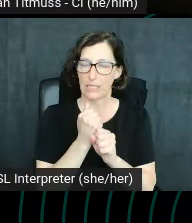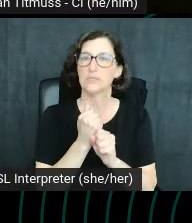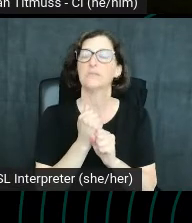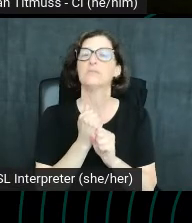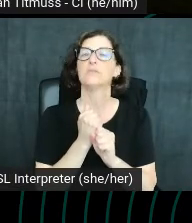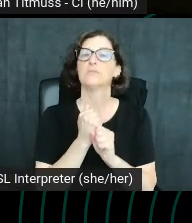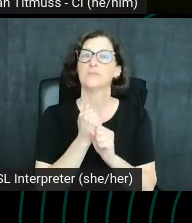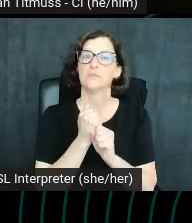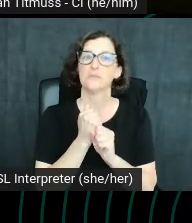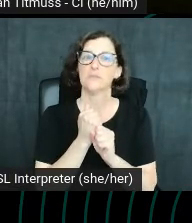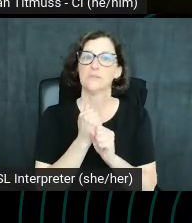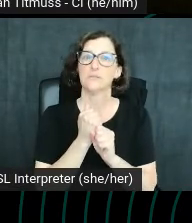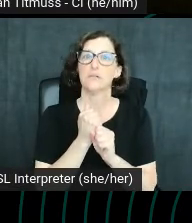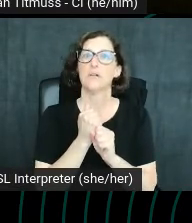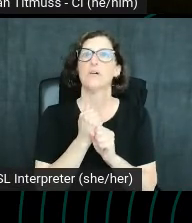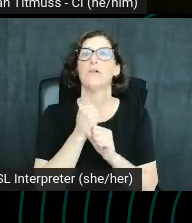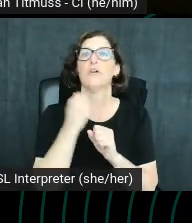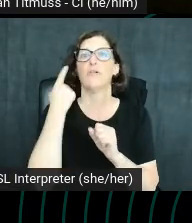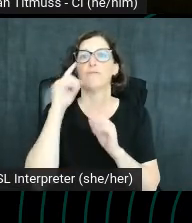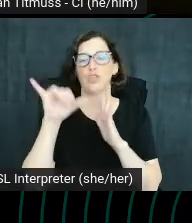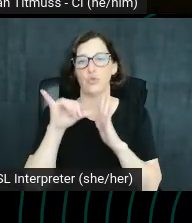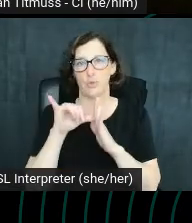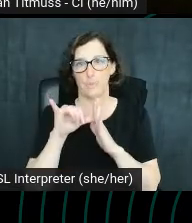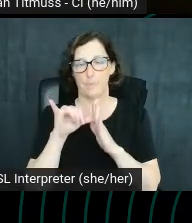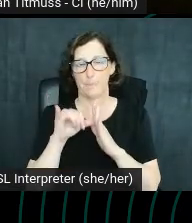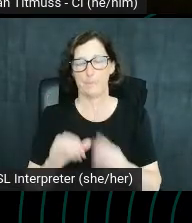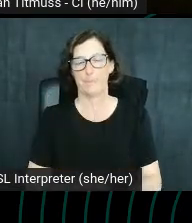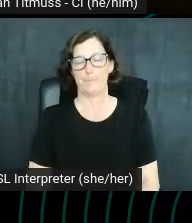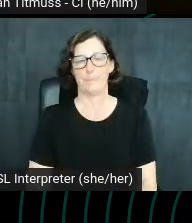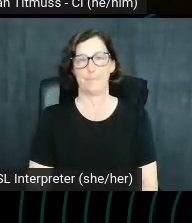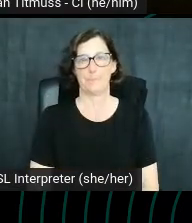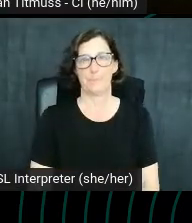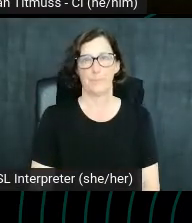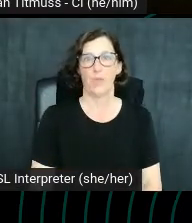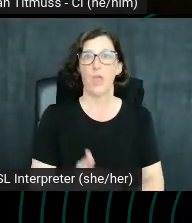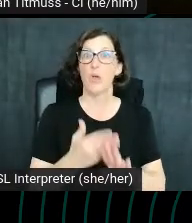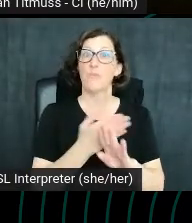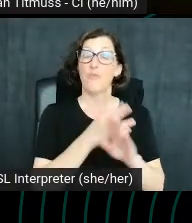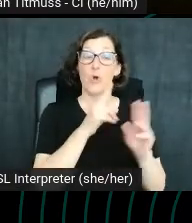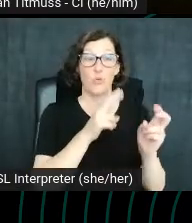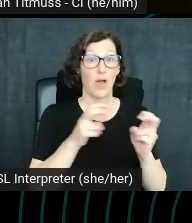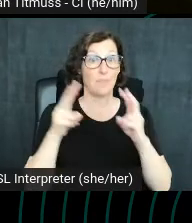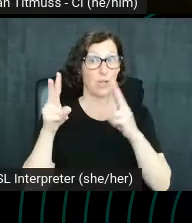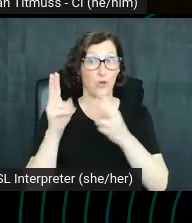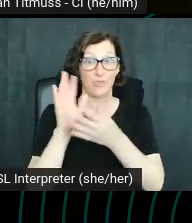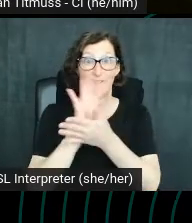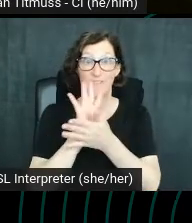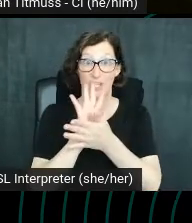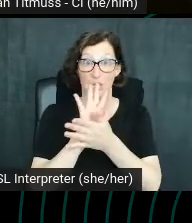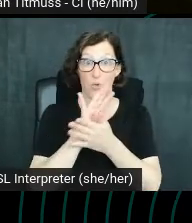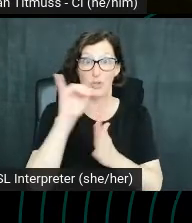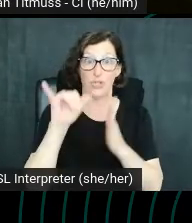on YouTube. And before you even upload the video, the YouTube optimizations have